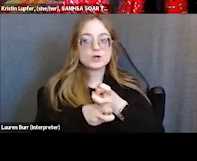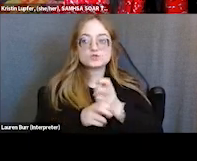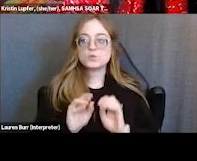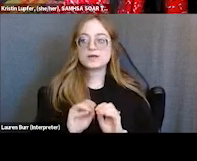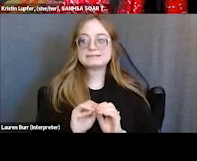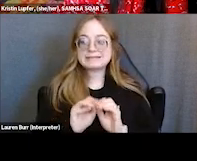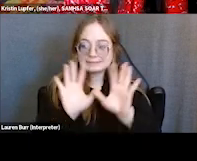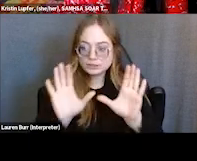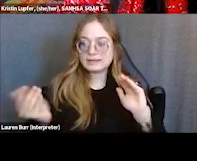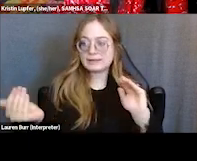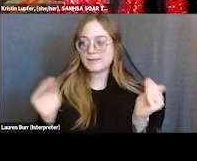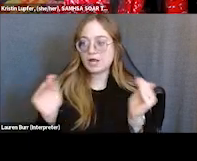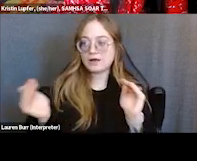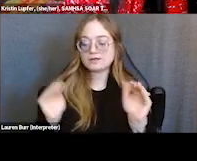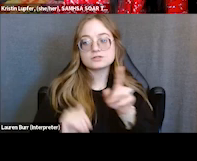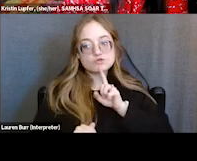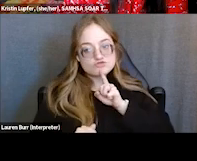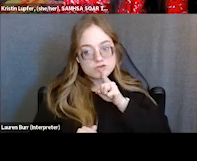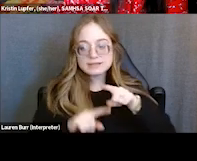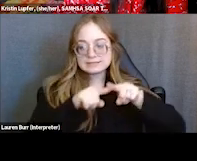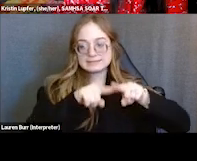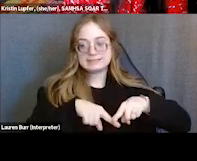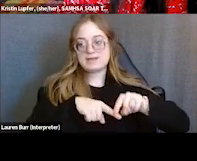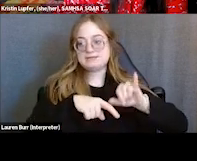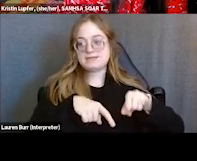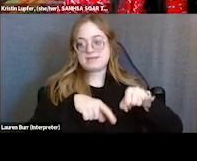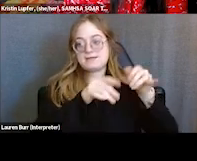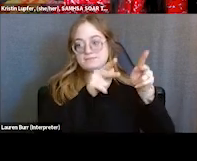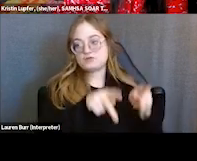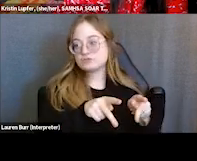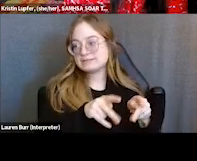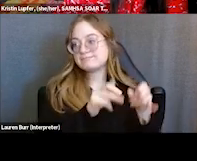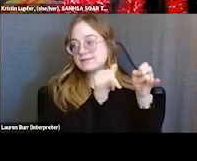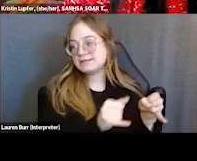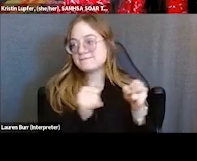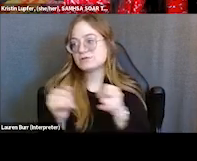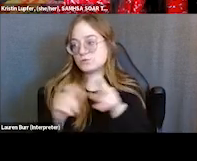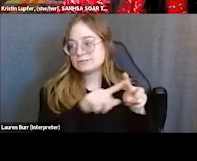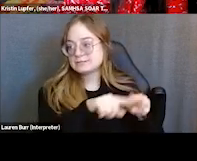because it's really a case-by-case basis. But like Traci was saying,